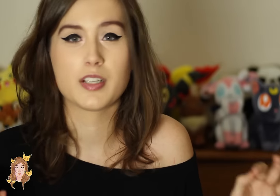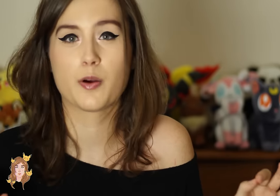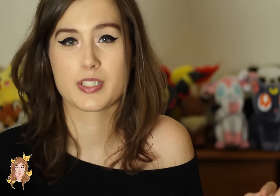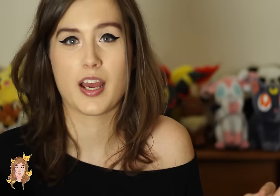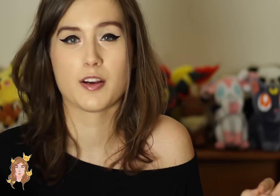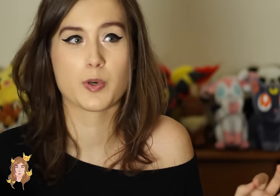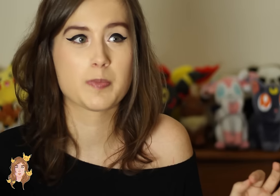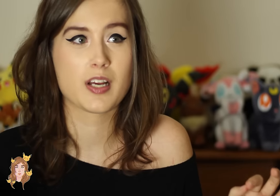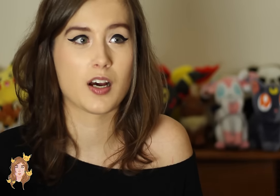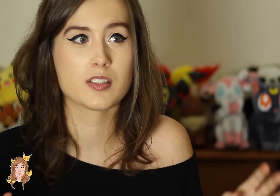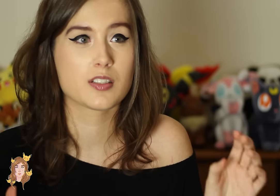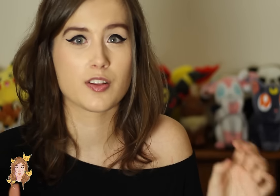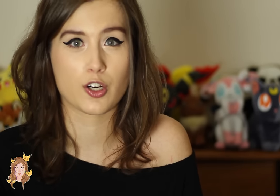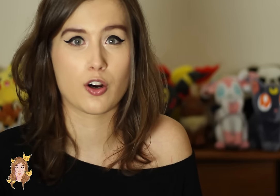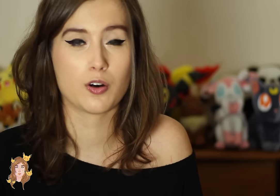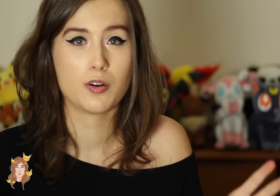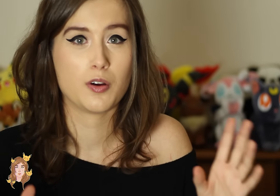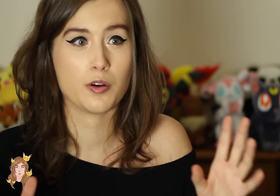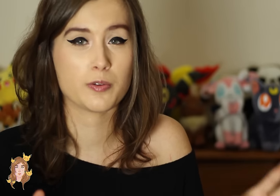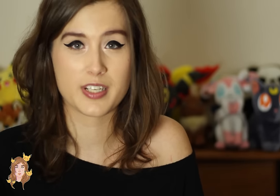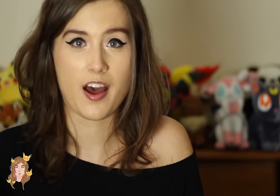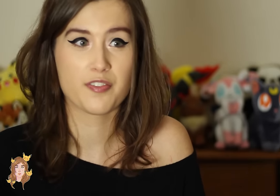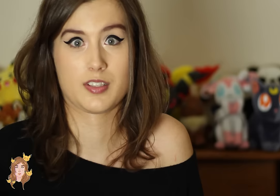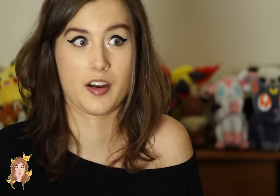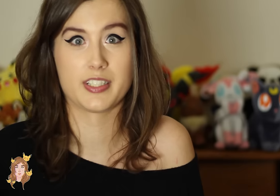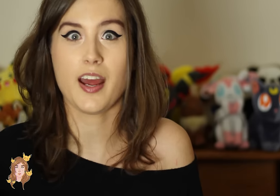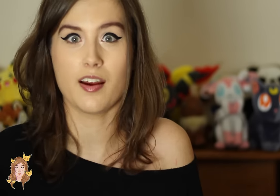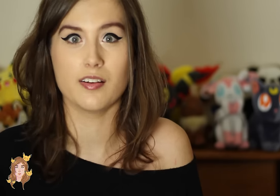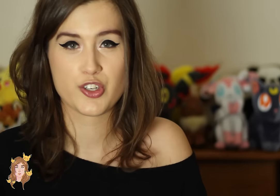the day was saved was because the girl who is Deaf - saved the day.